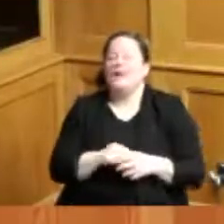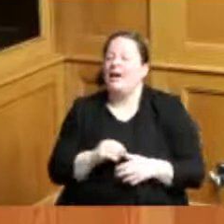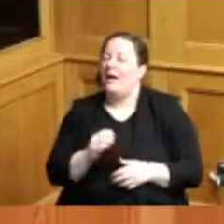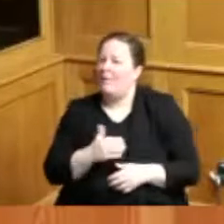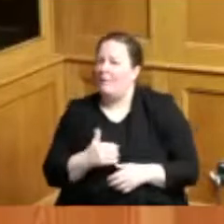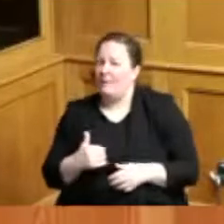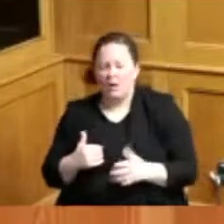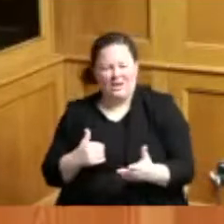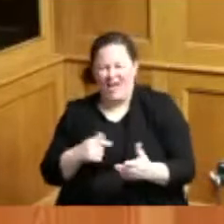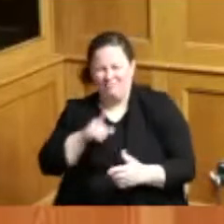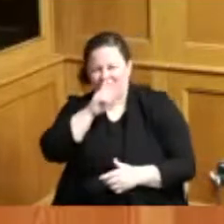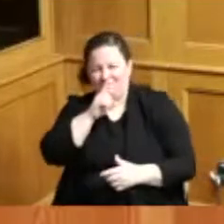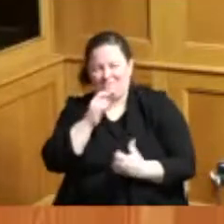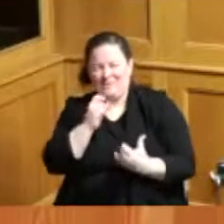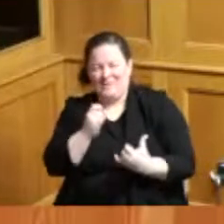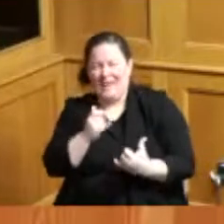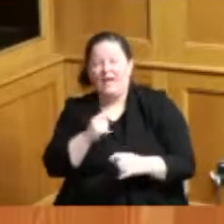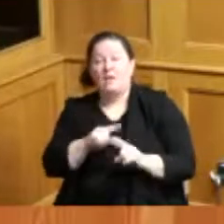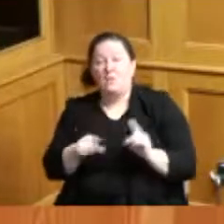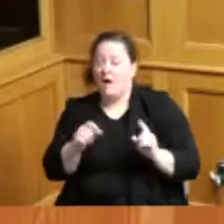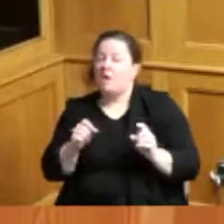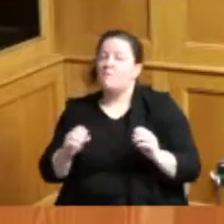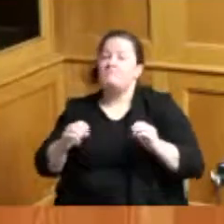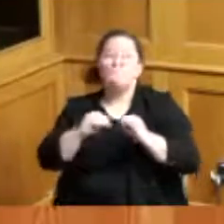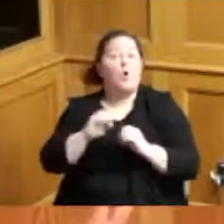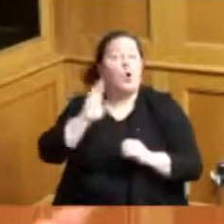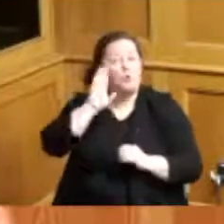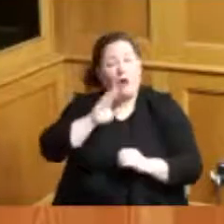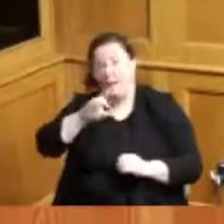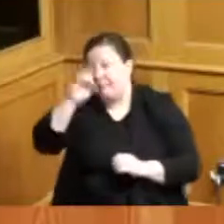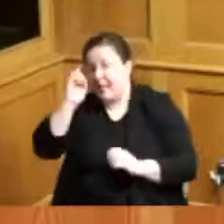bring that with me but there will be more brown and black people in the united states